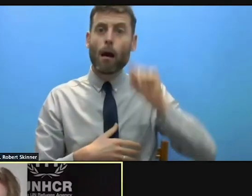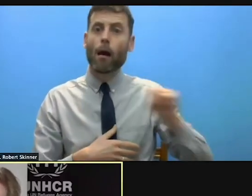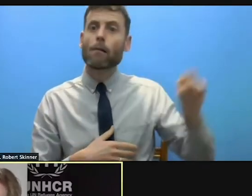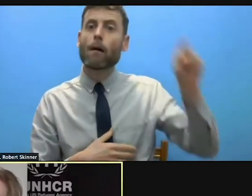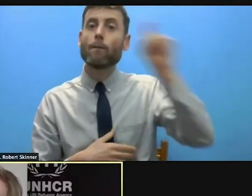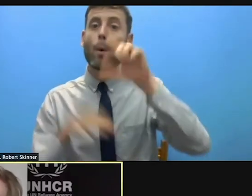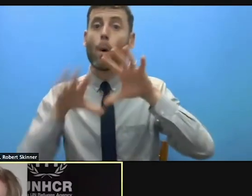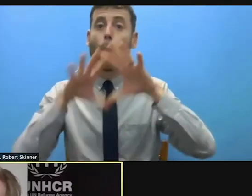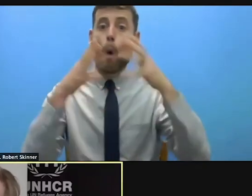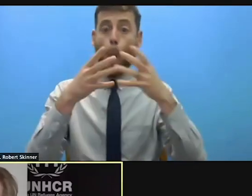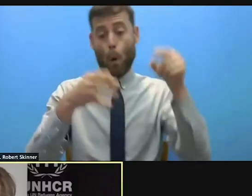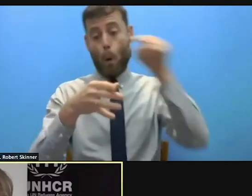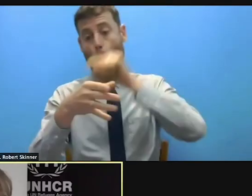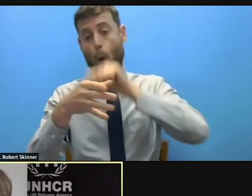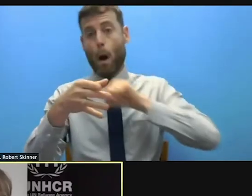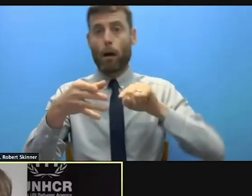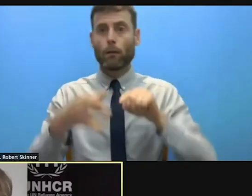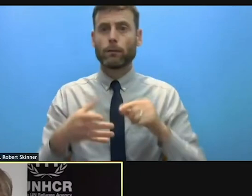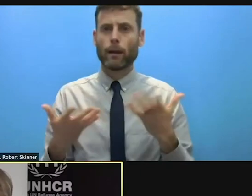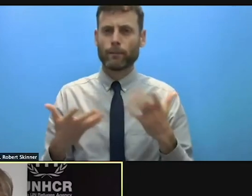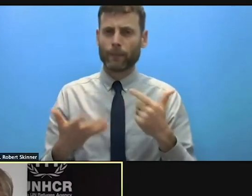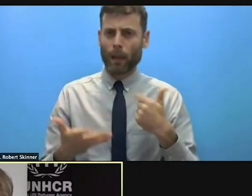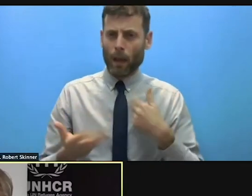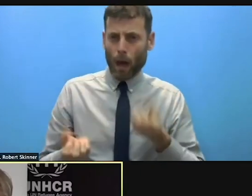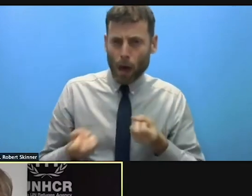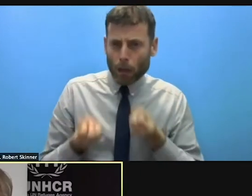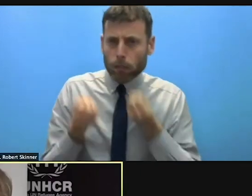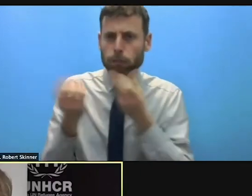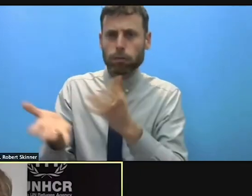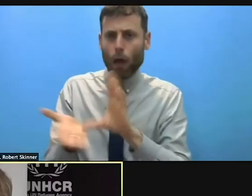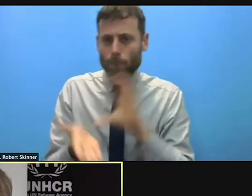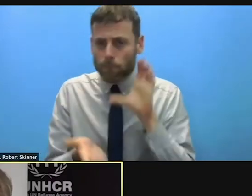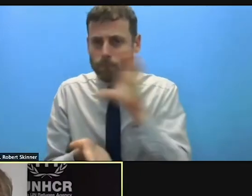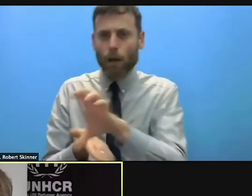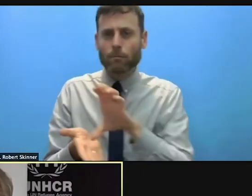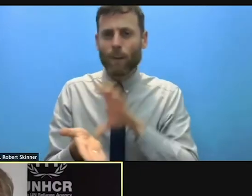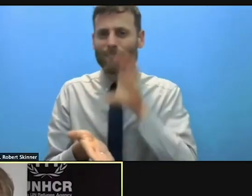We must be more persuasive in making the argument that if countries protect